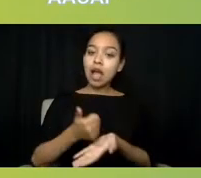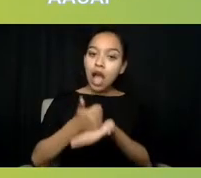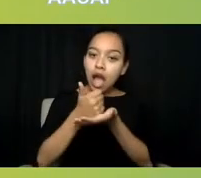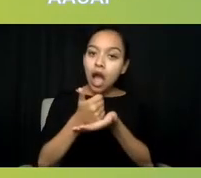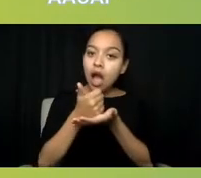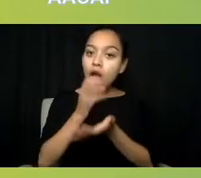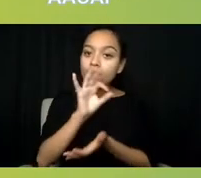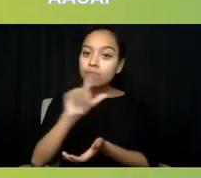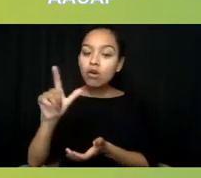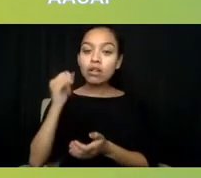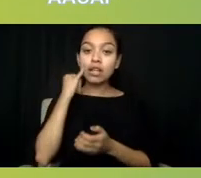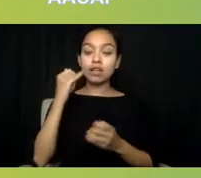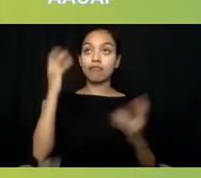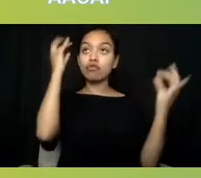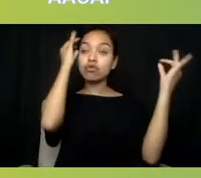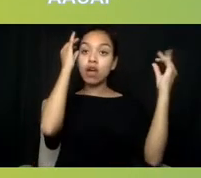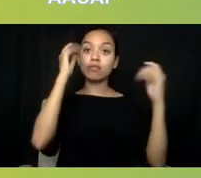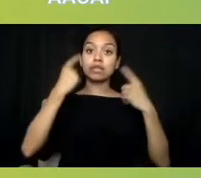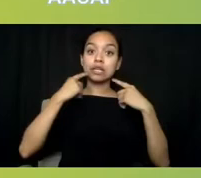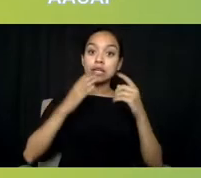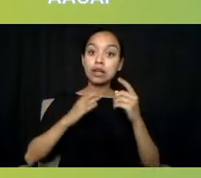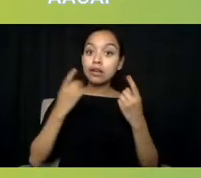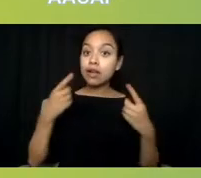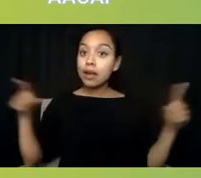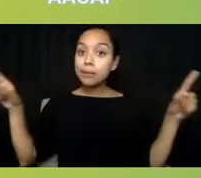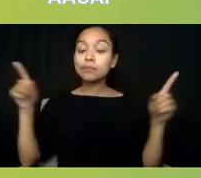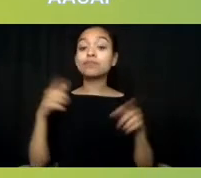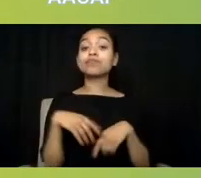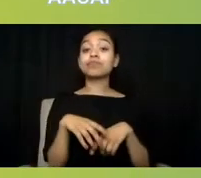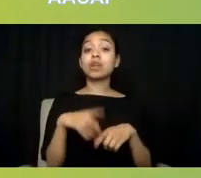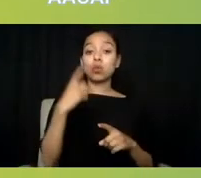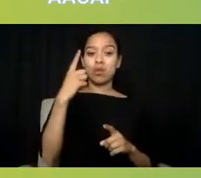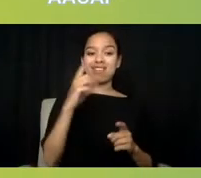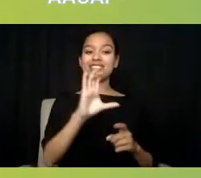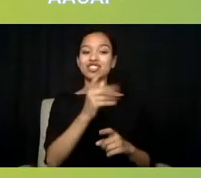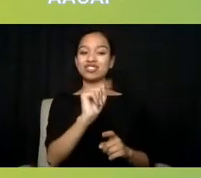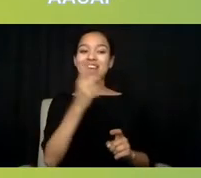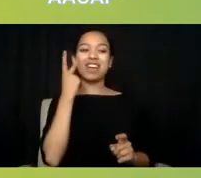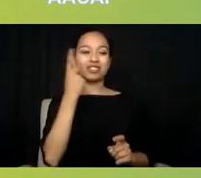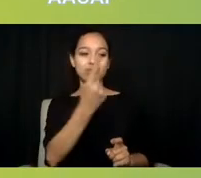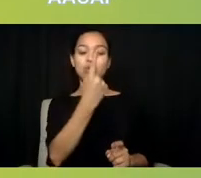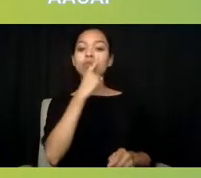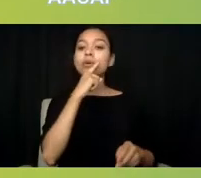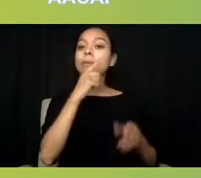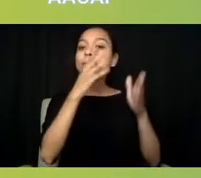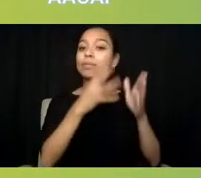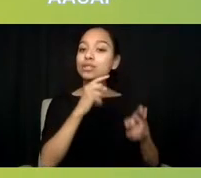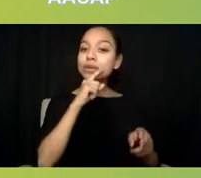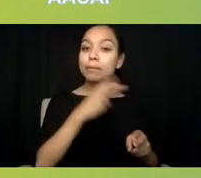I've noticed in our chat, too, one of them has come up. So Sonia and Terri and Patrick, I'd like to hear from you